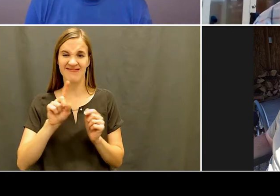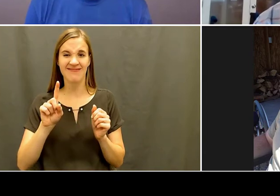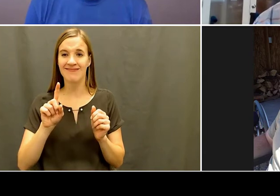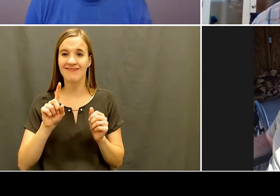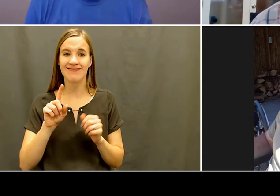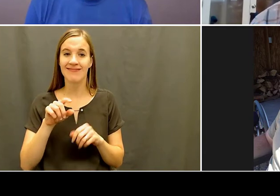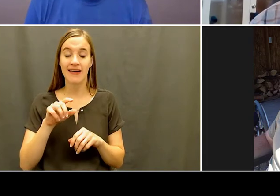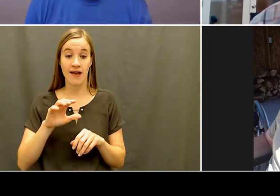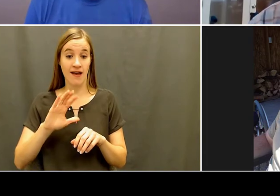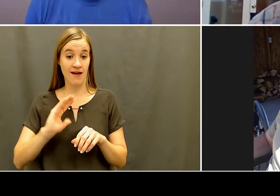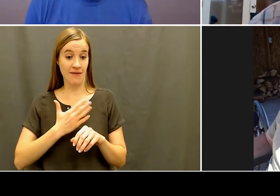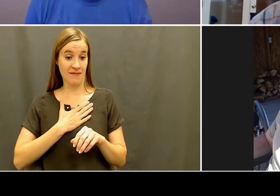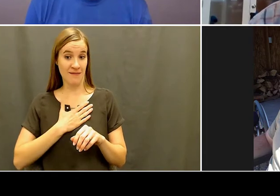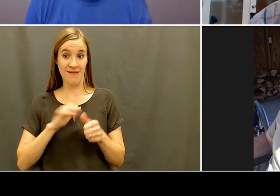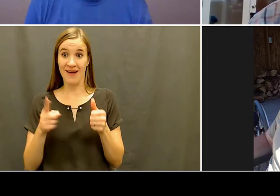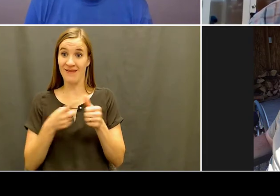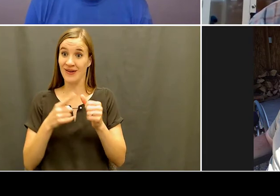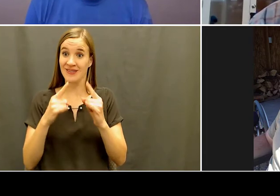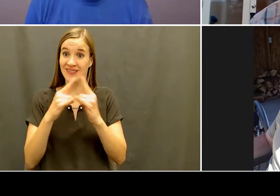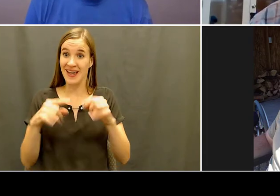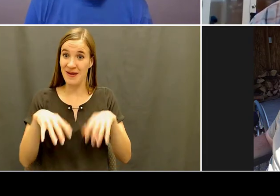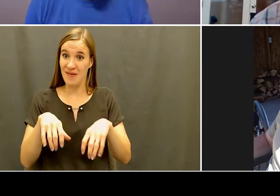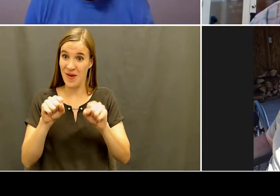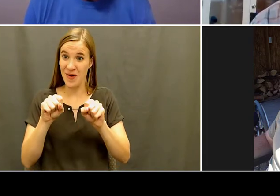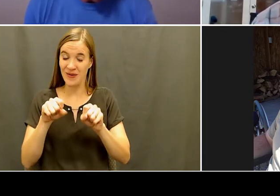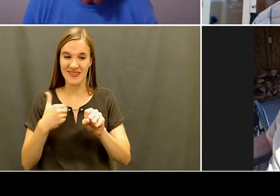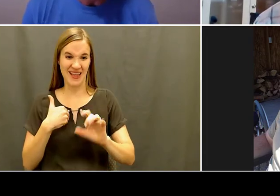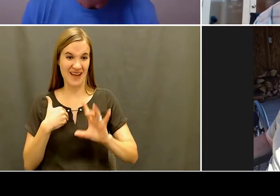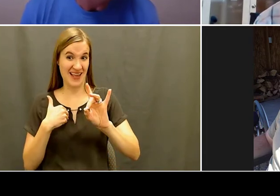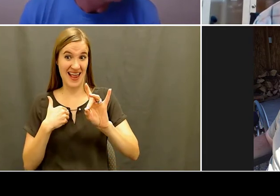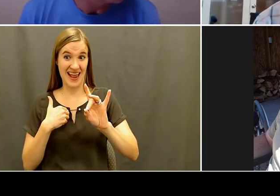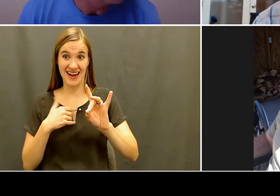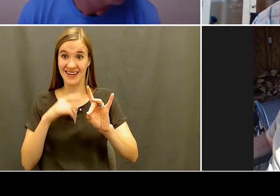Jake: Good. How are you? Hey, Kelly, how are you?